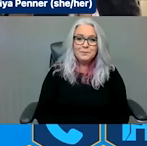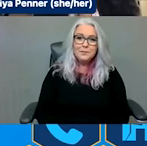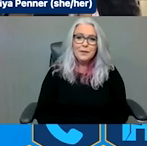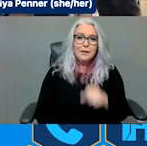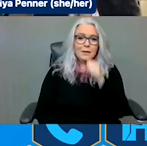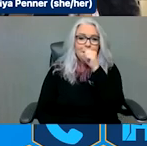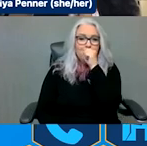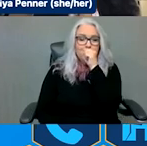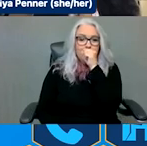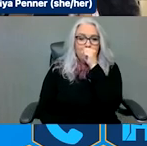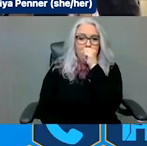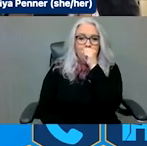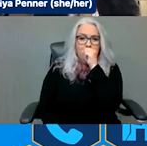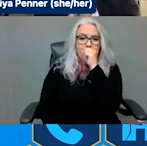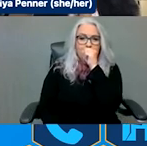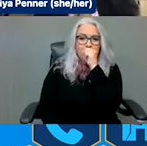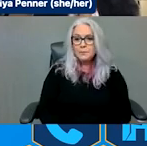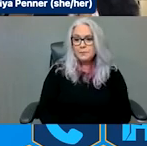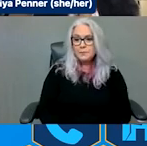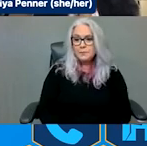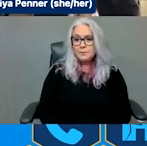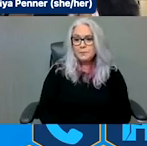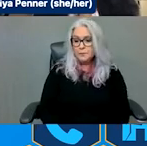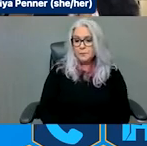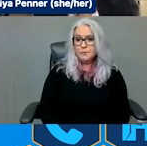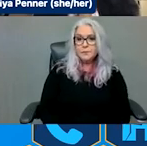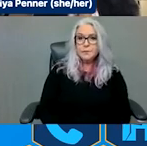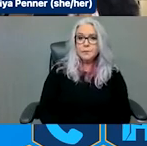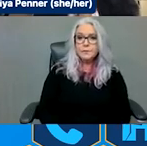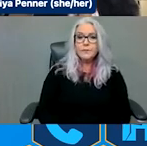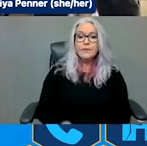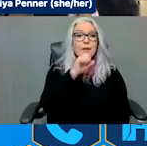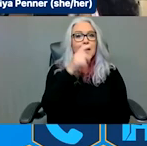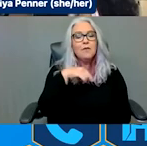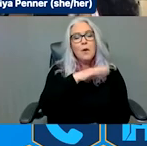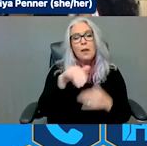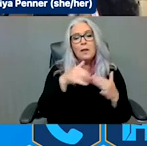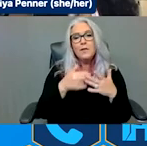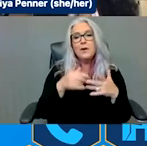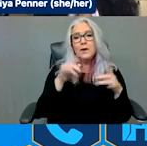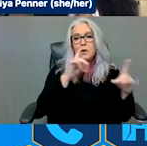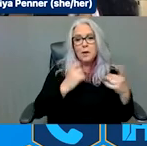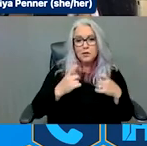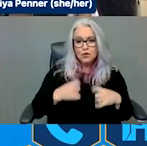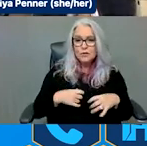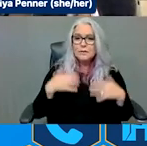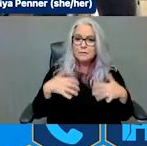questions. Please keep them coming. We just have a few more slides, which really are some resources for you all and hopefully will be of use to